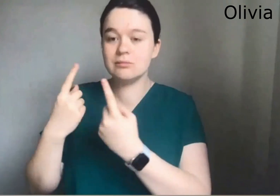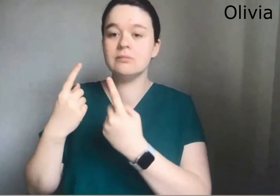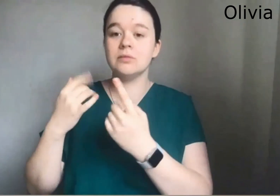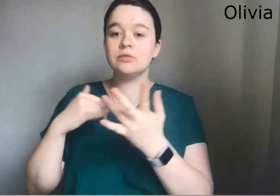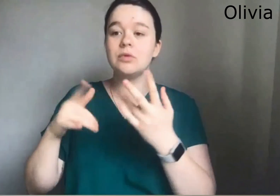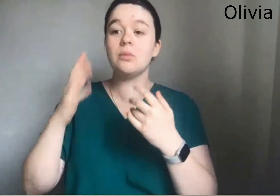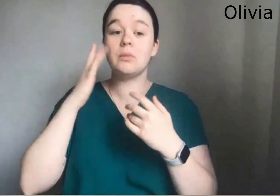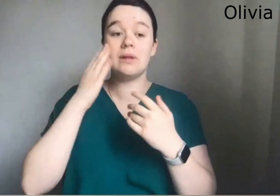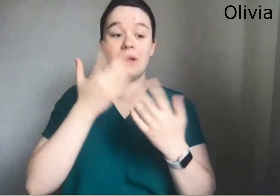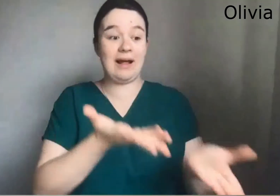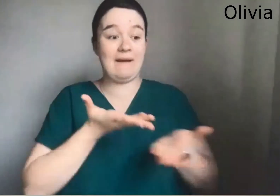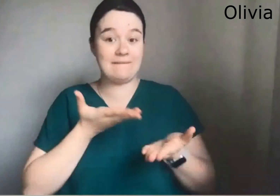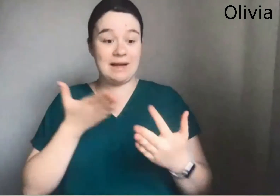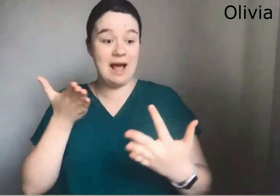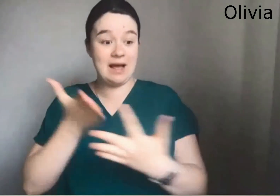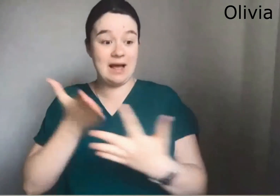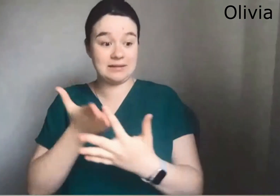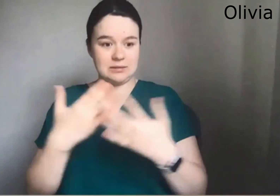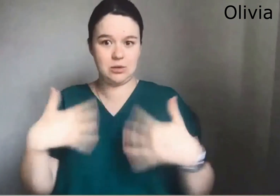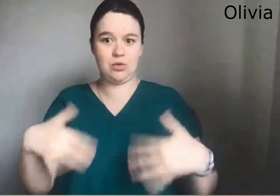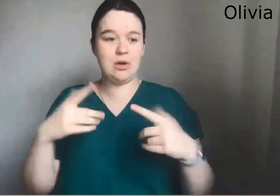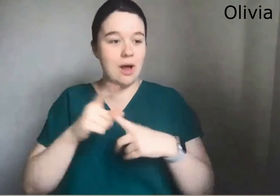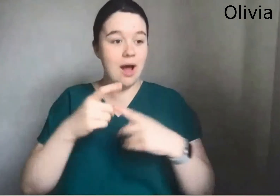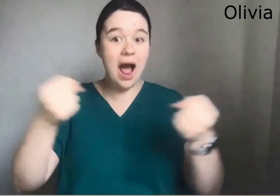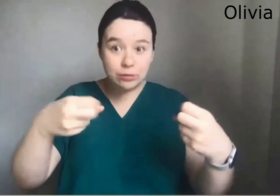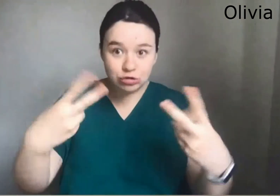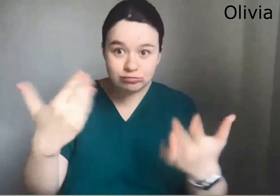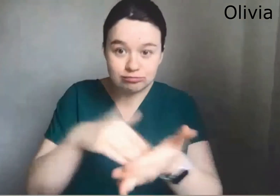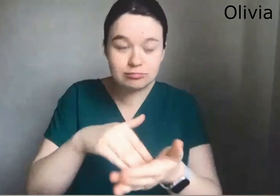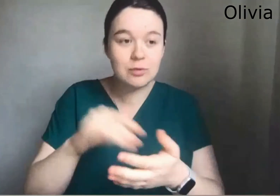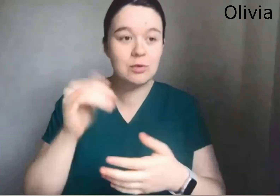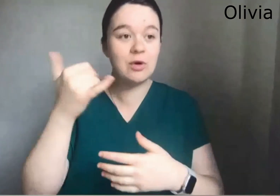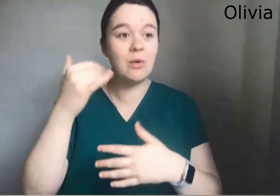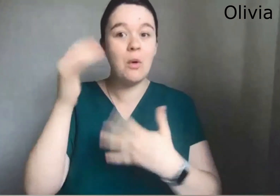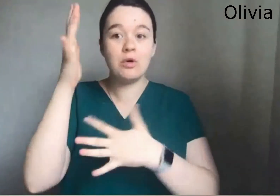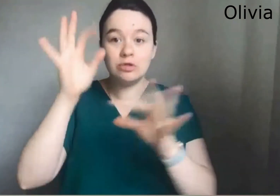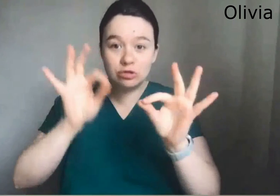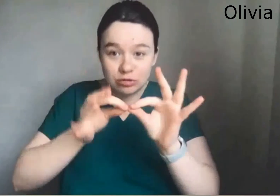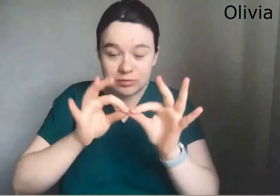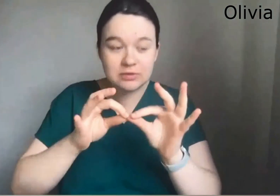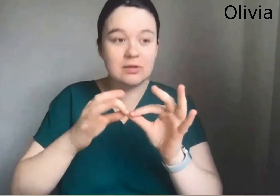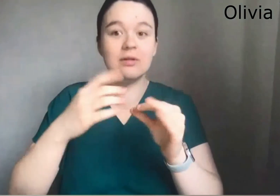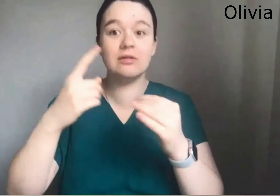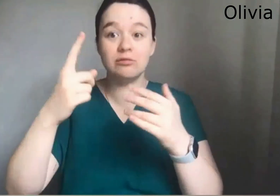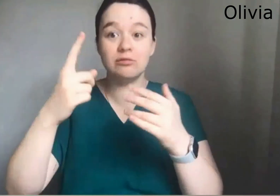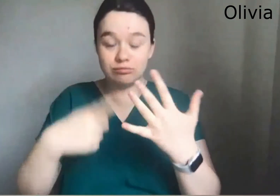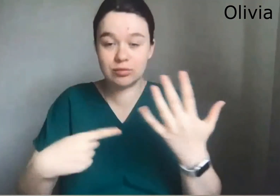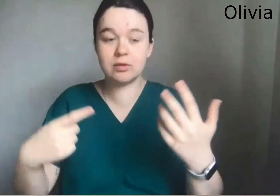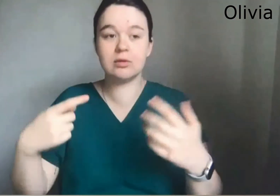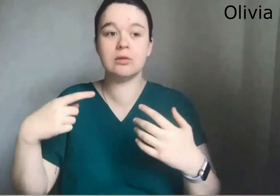That deaf people haven't had access to things so when we've had access like captions were added